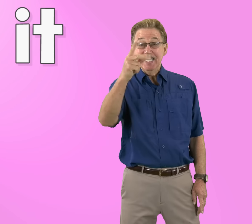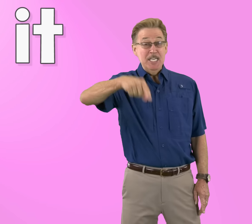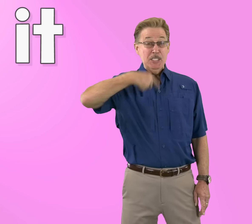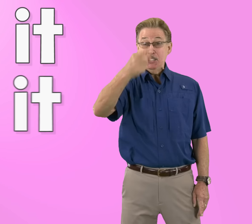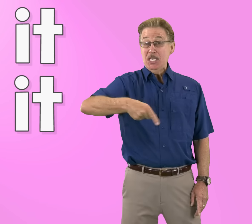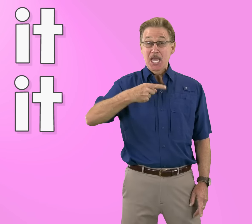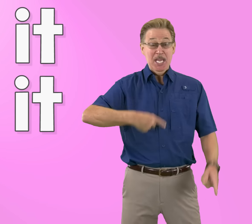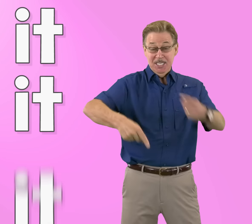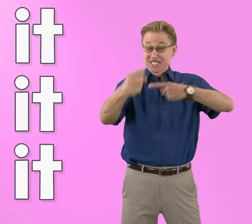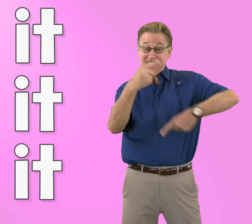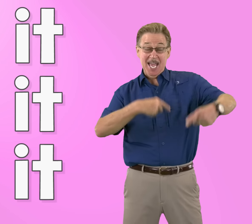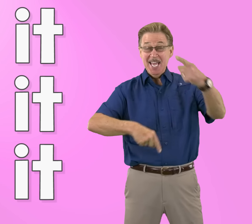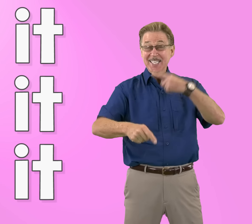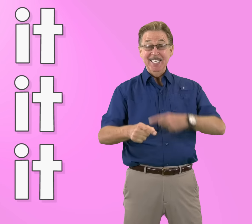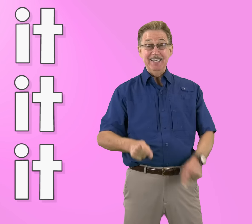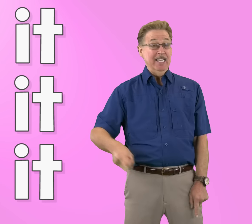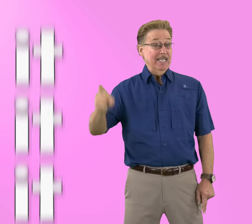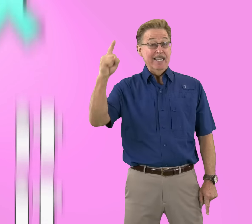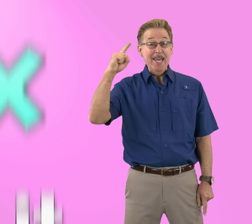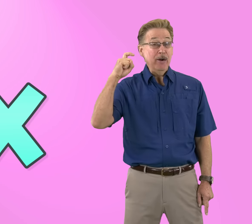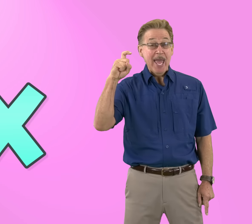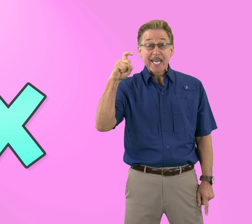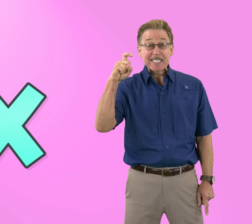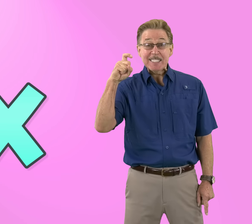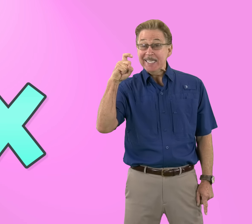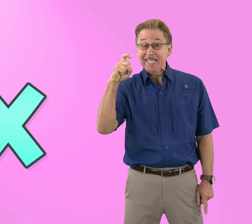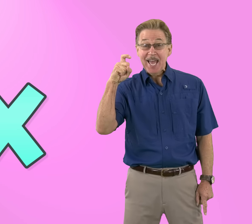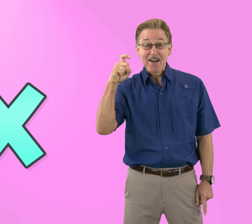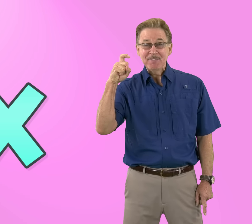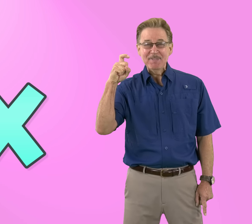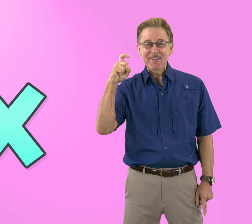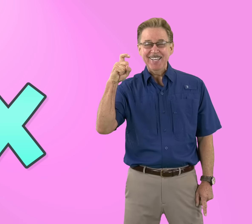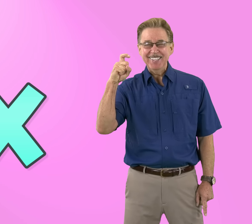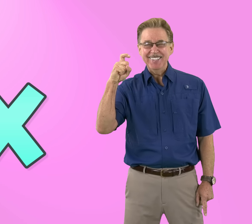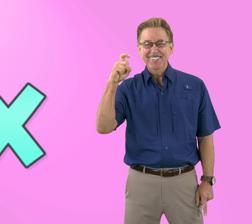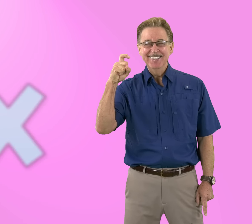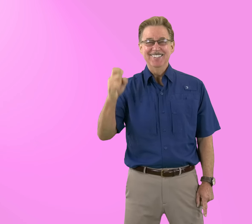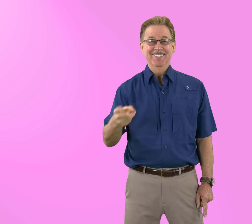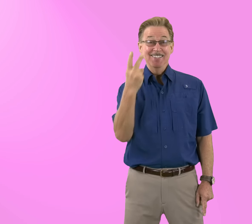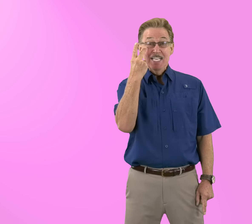See it, Say it, Sign it Letter X x in the alphabet